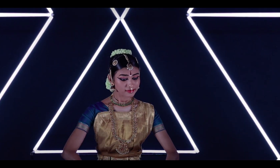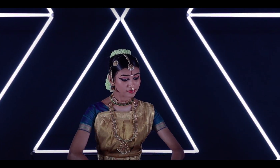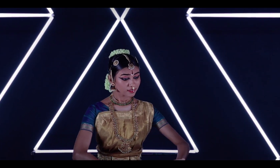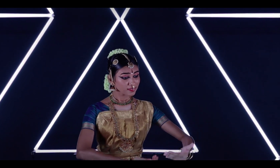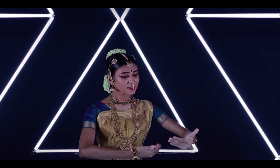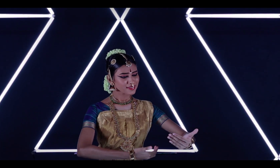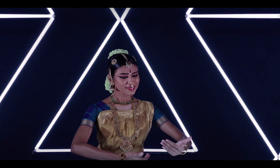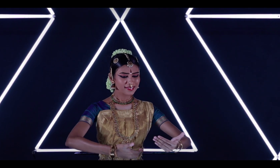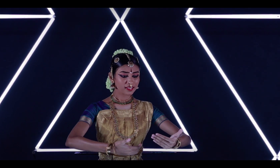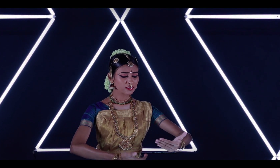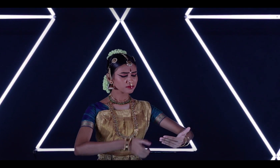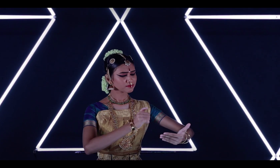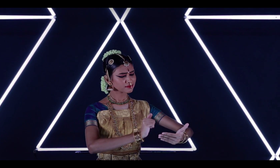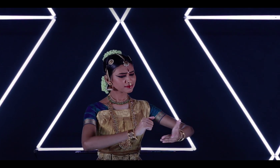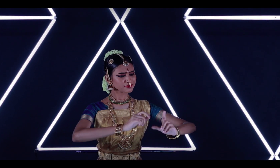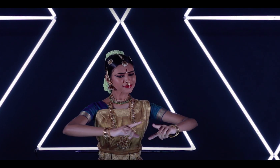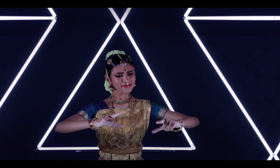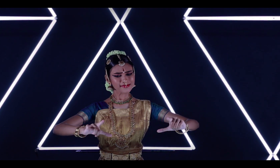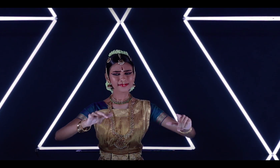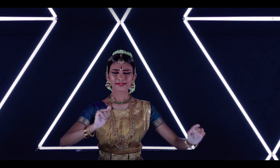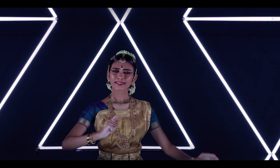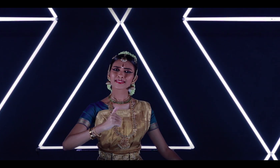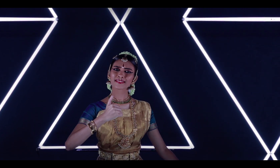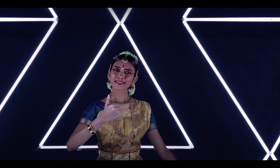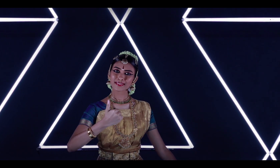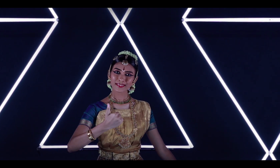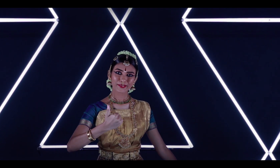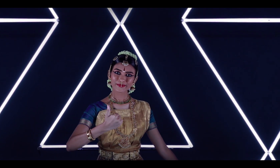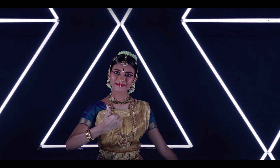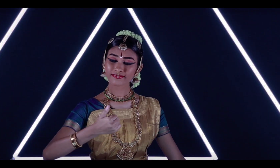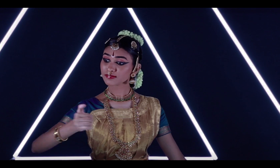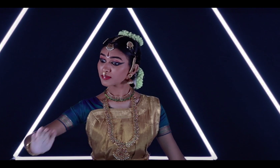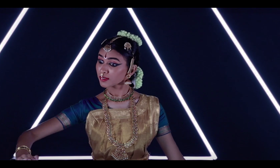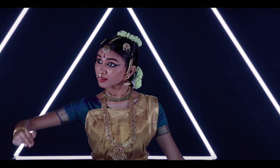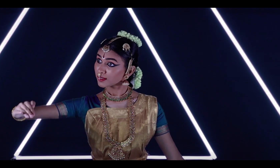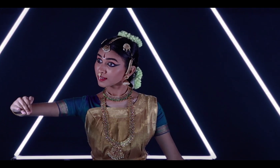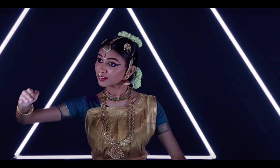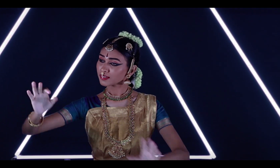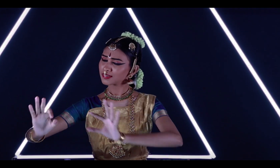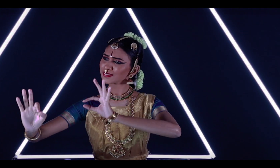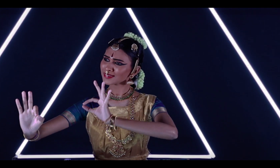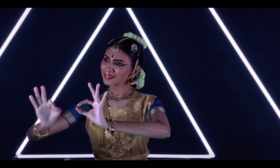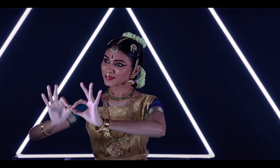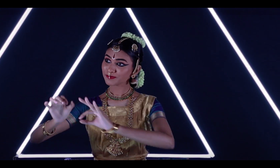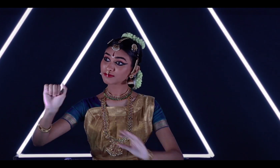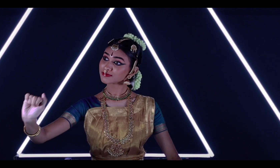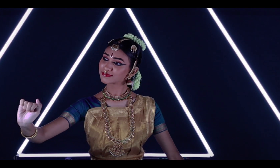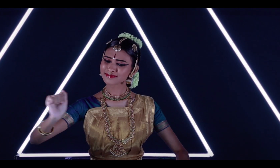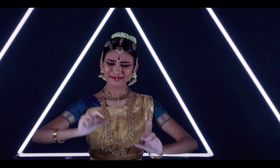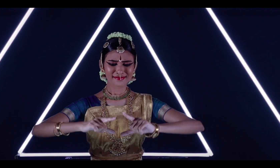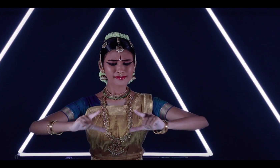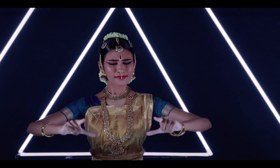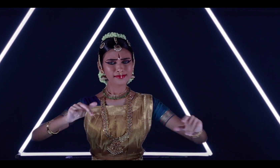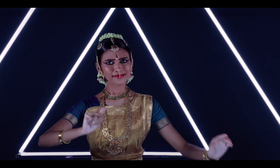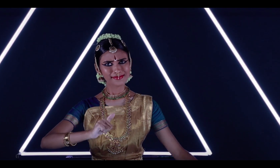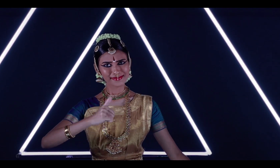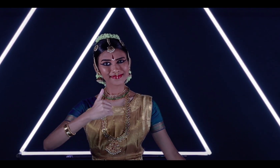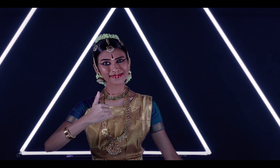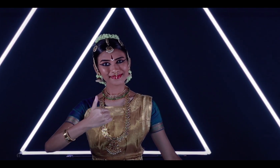What language does a newborn speak? What language does a native artist speak?